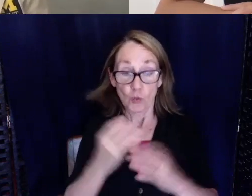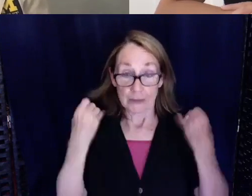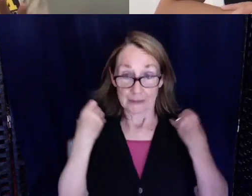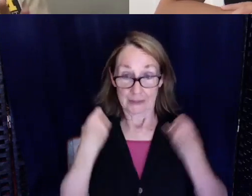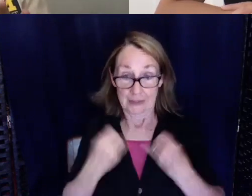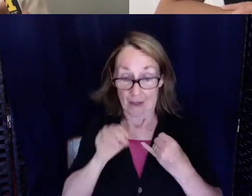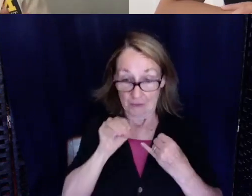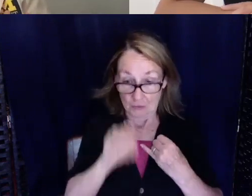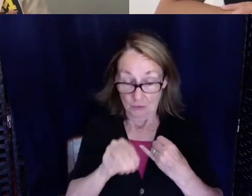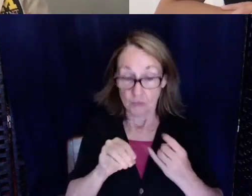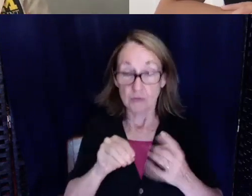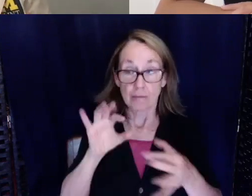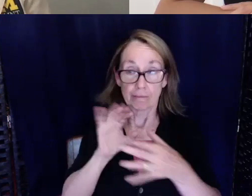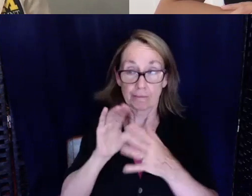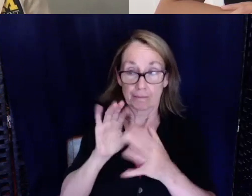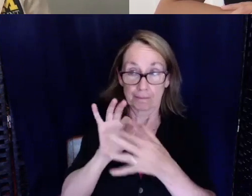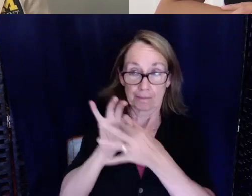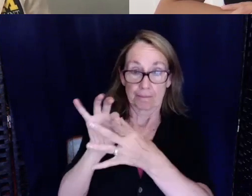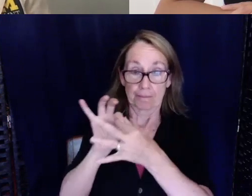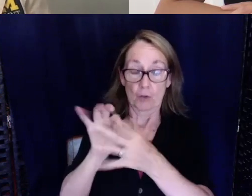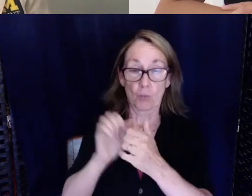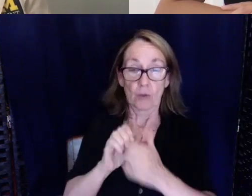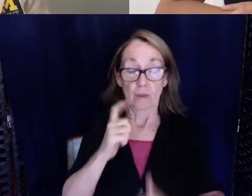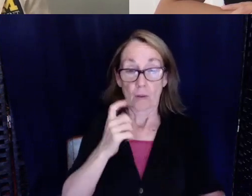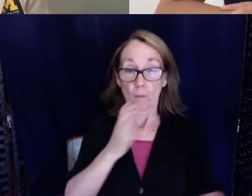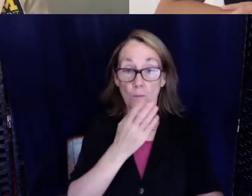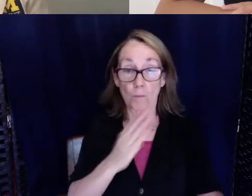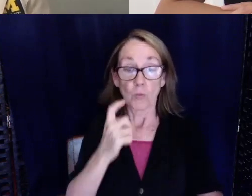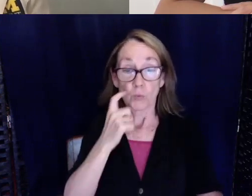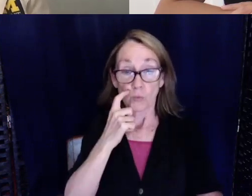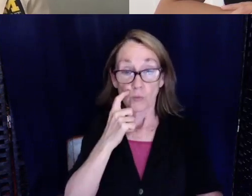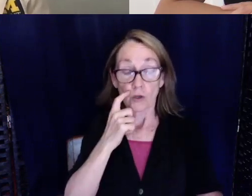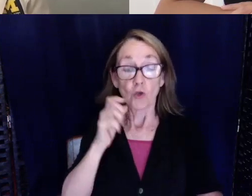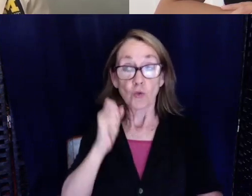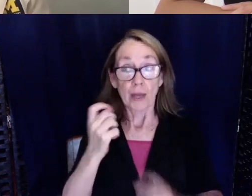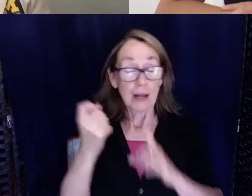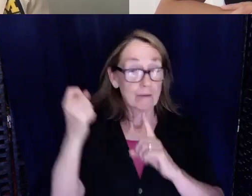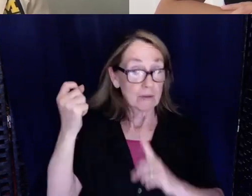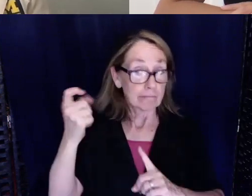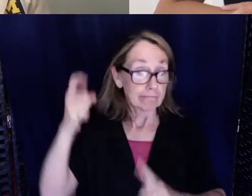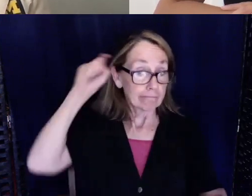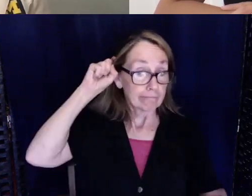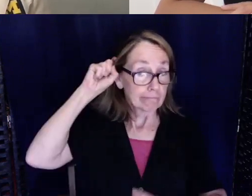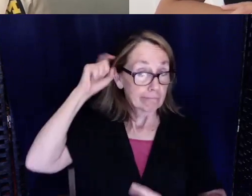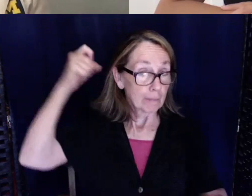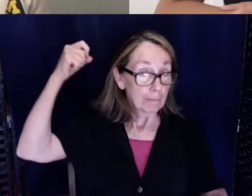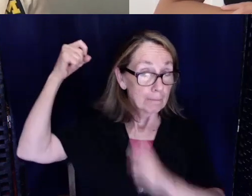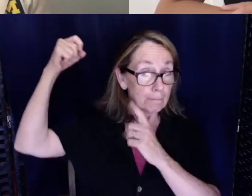with the bluetooth and you can actually have it go to your hearing aids so that you get that extra boost